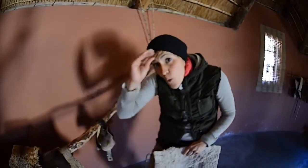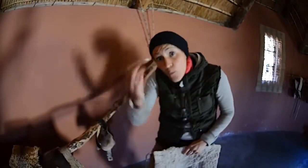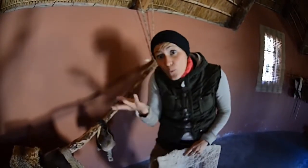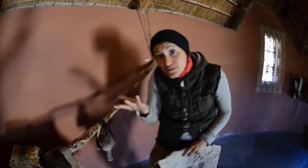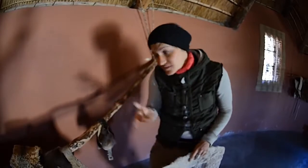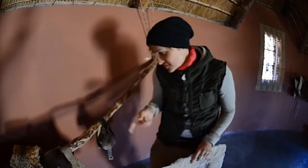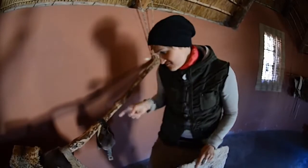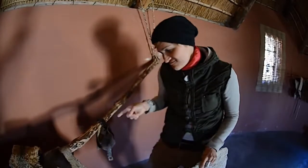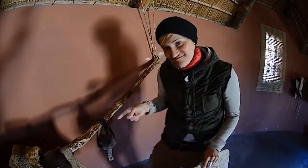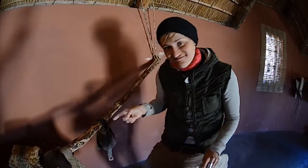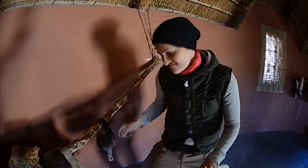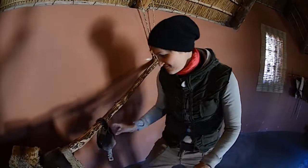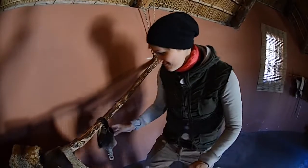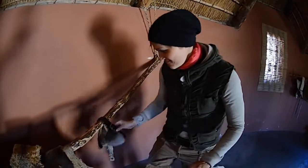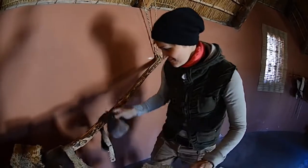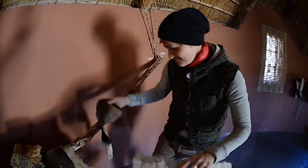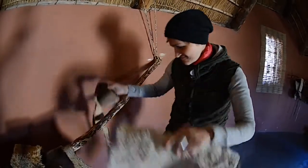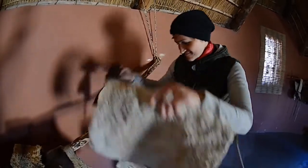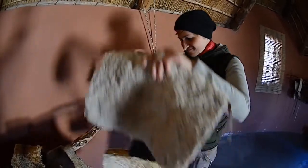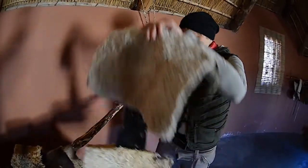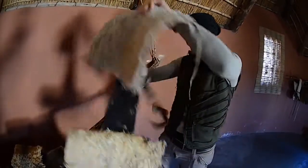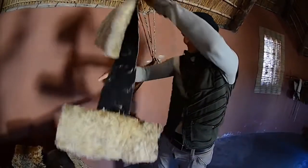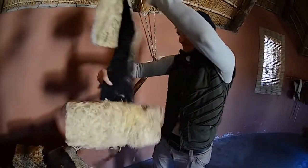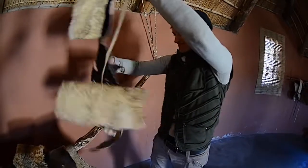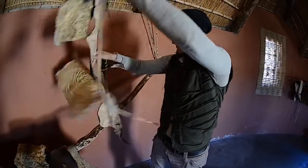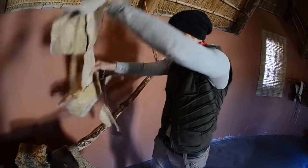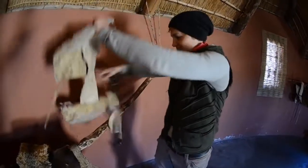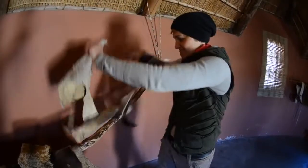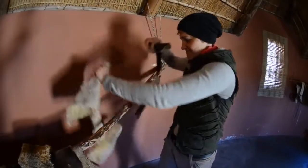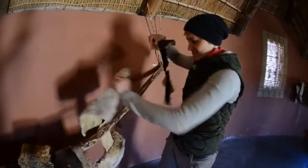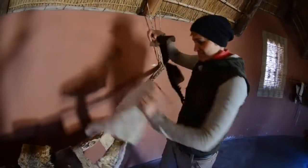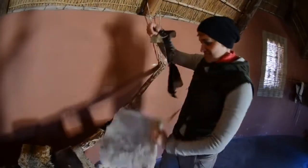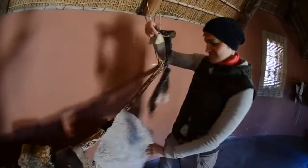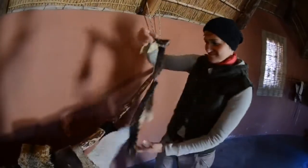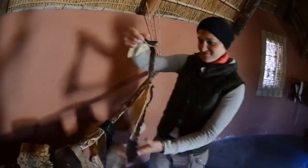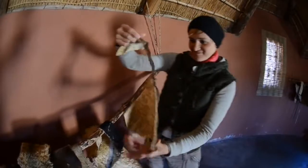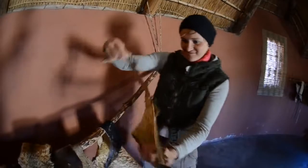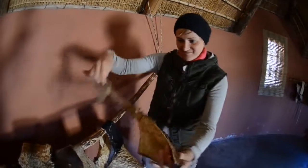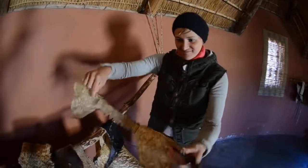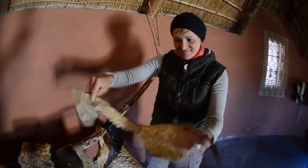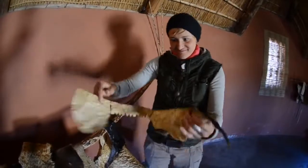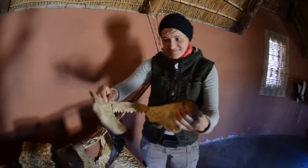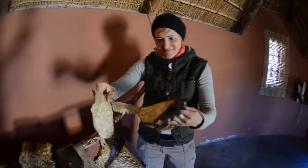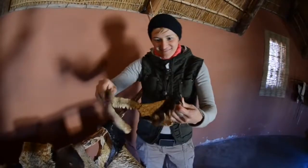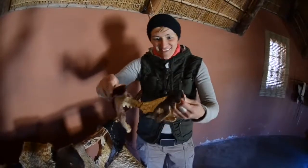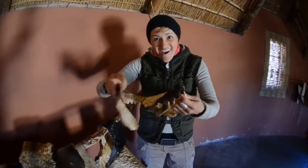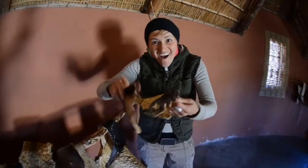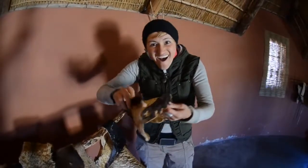and this one is for the little boy.